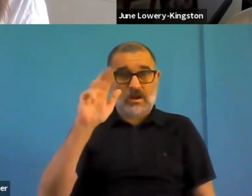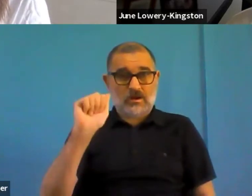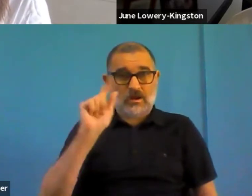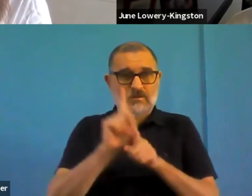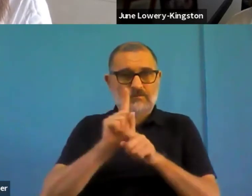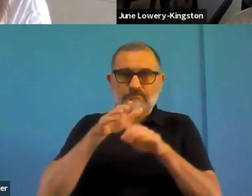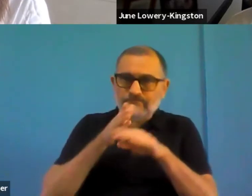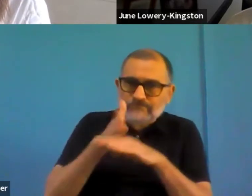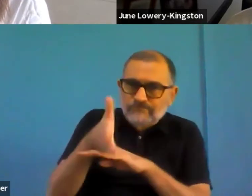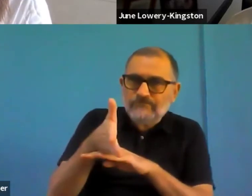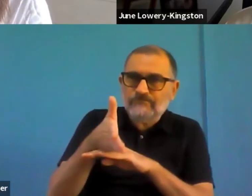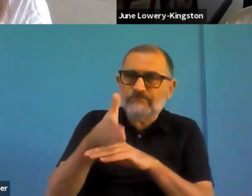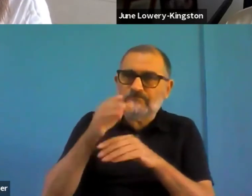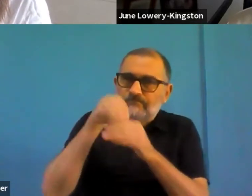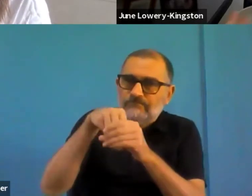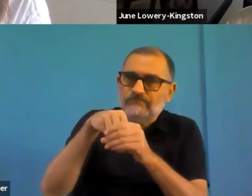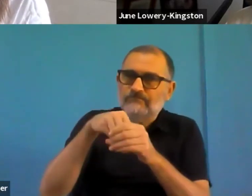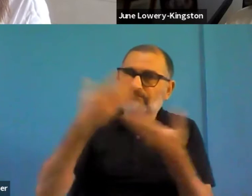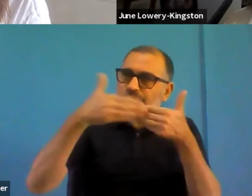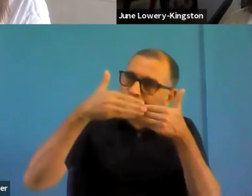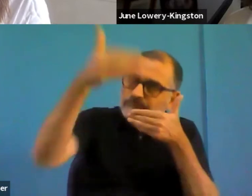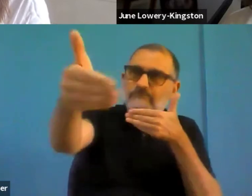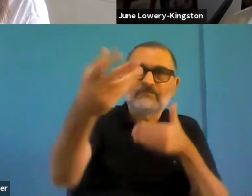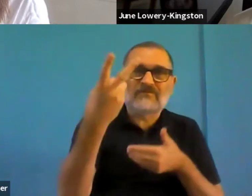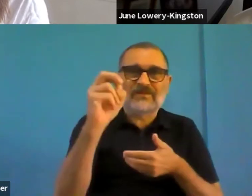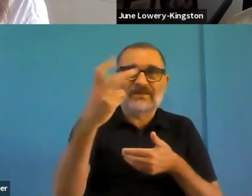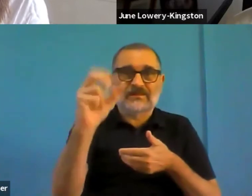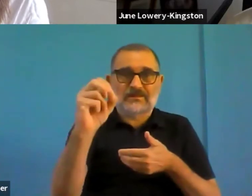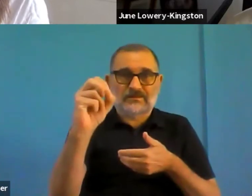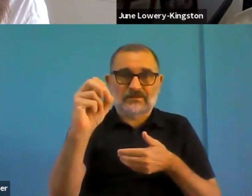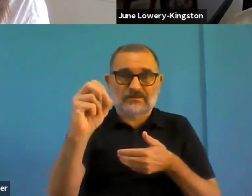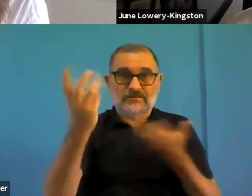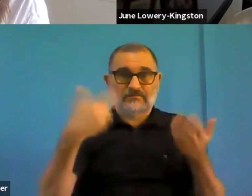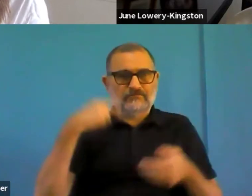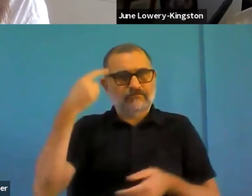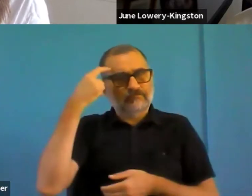and resilience facility, which is money made available to the member states to recover